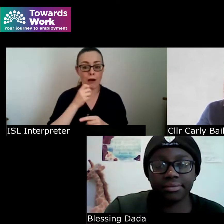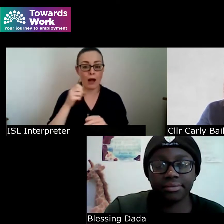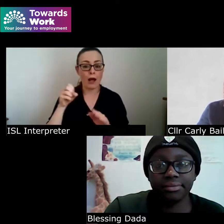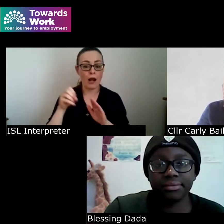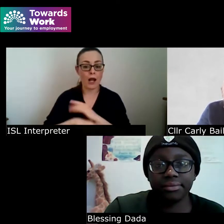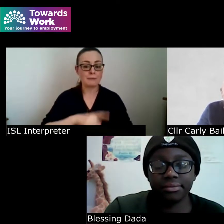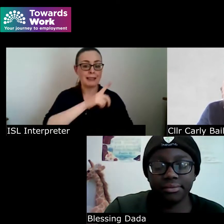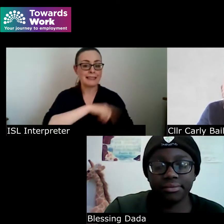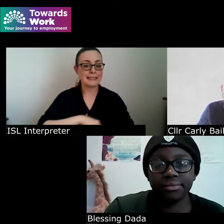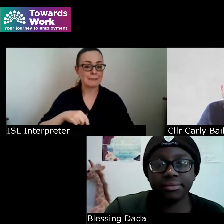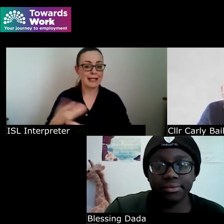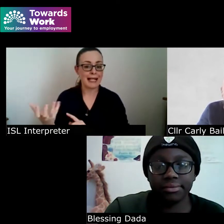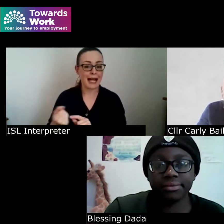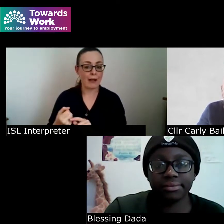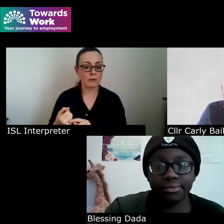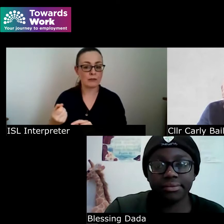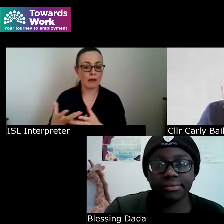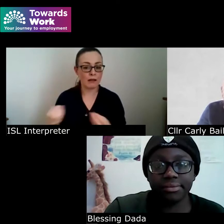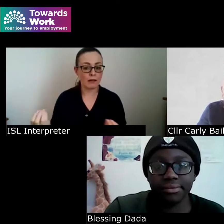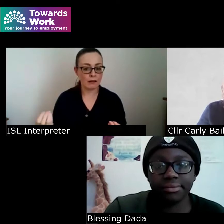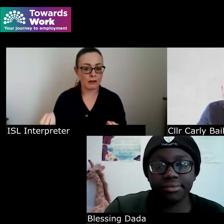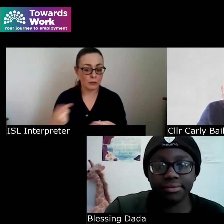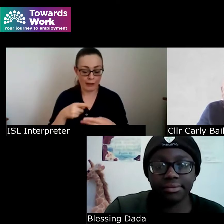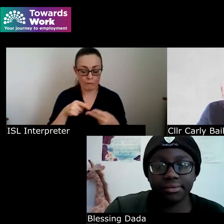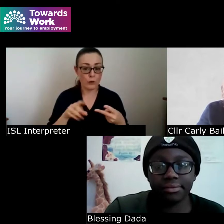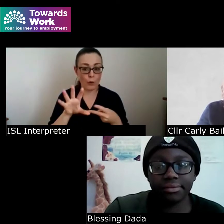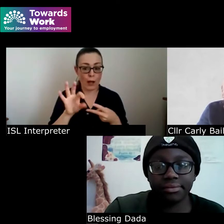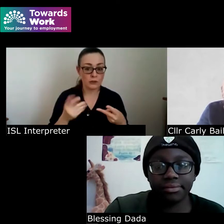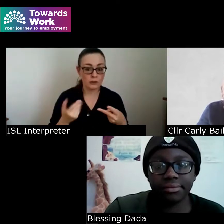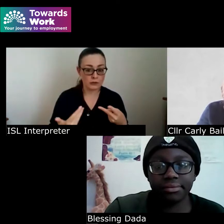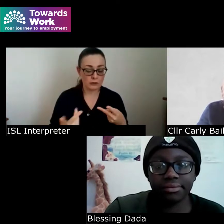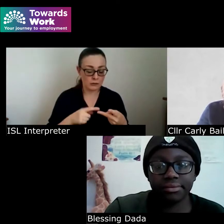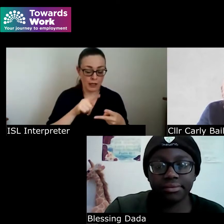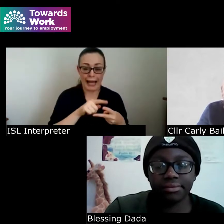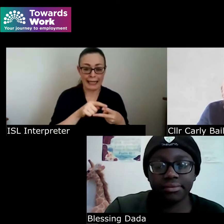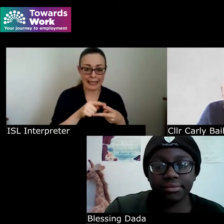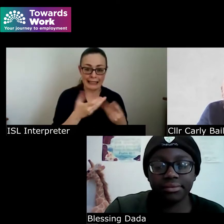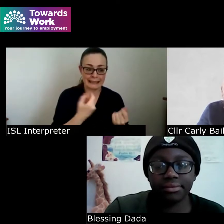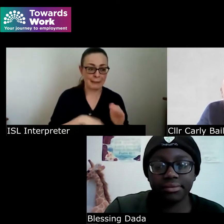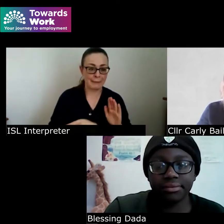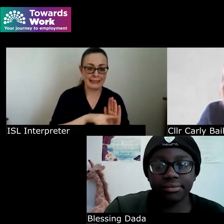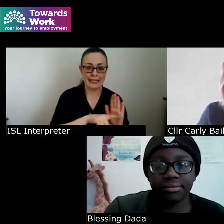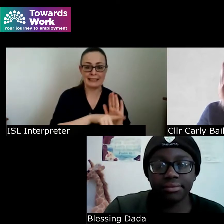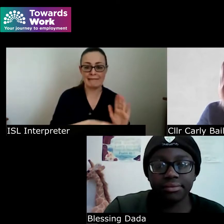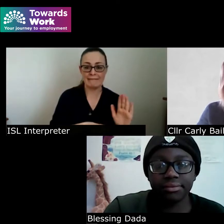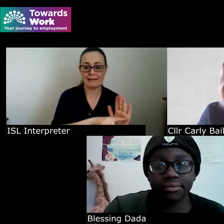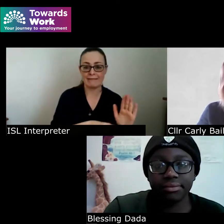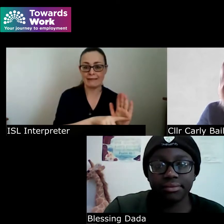this left me with two options I could succumb to the negativity of another individual's decision